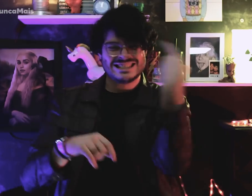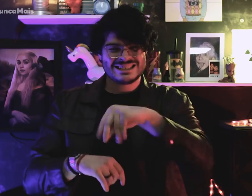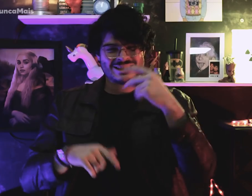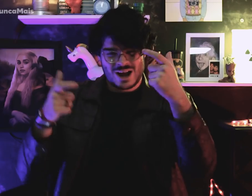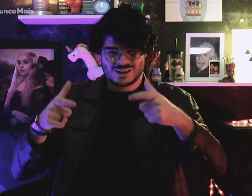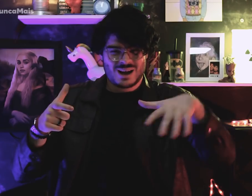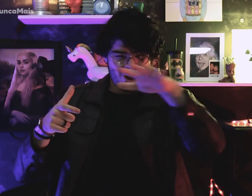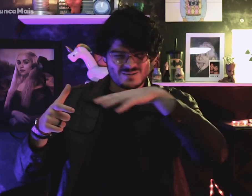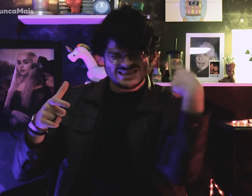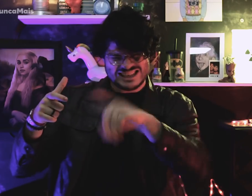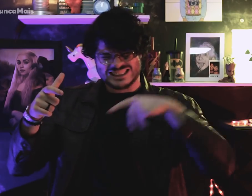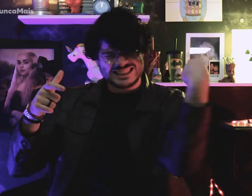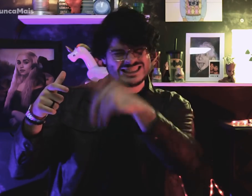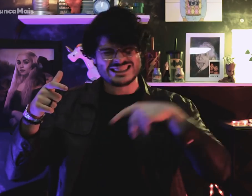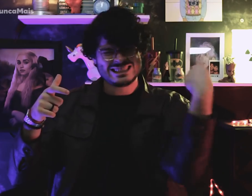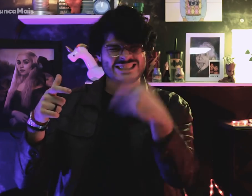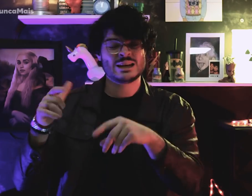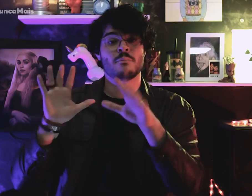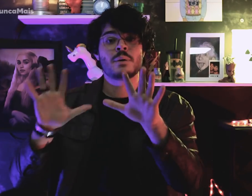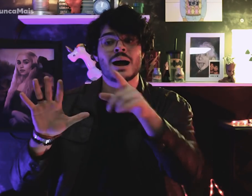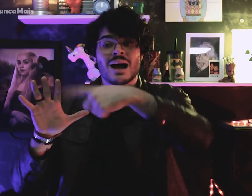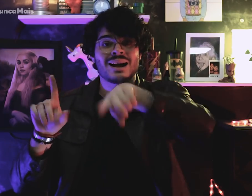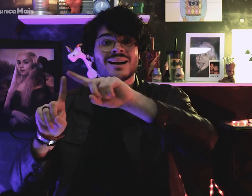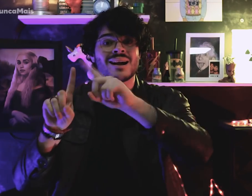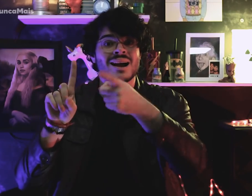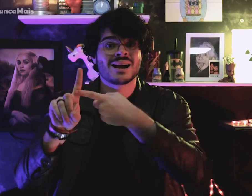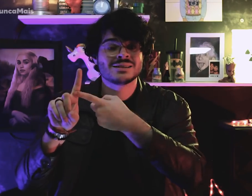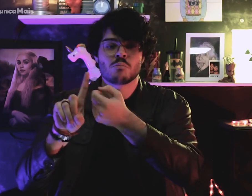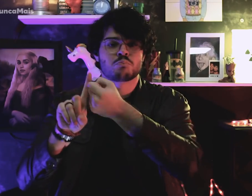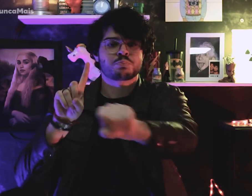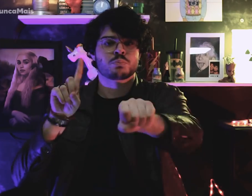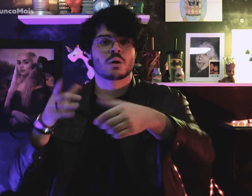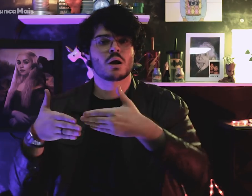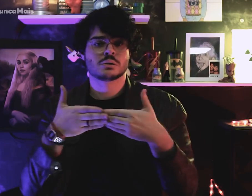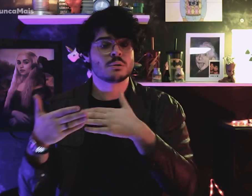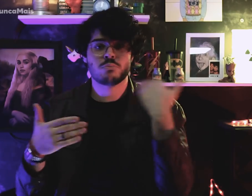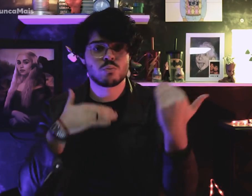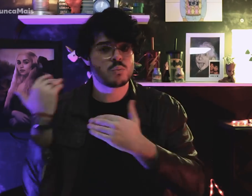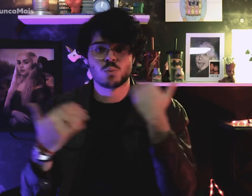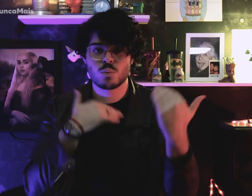Muitas grávidas sofreram abortos forçados durante as sessões de tortura